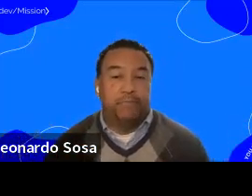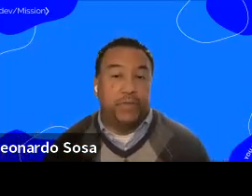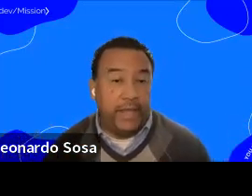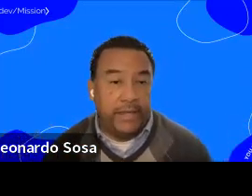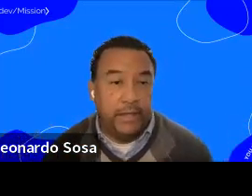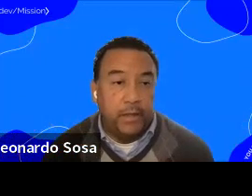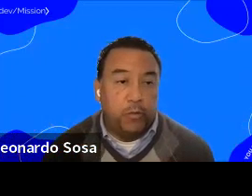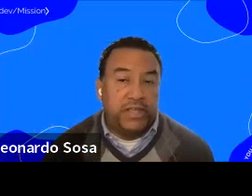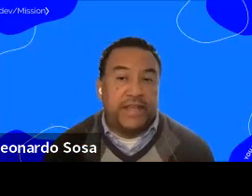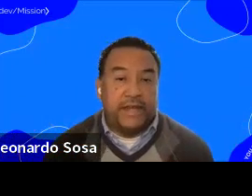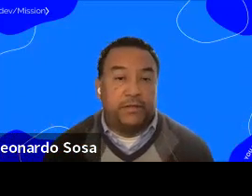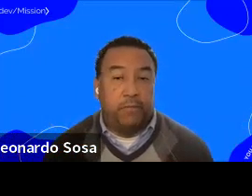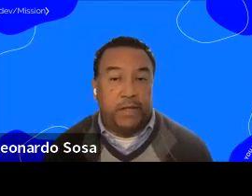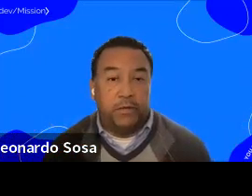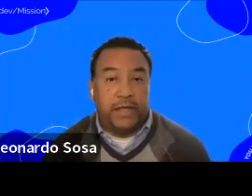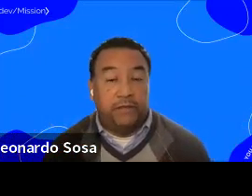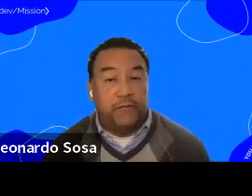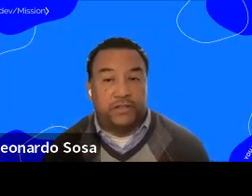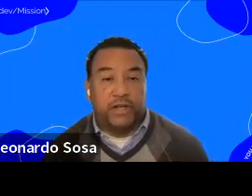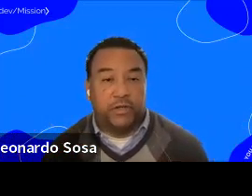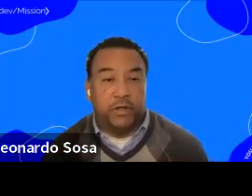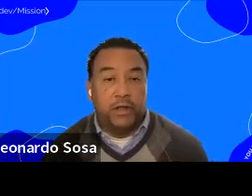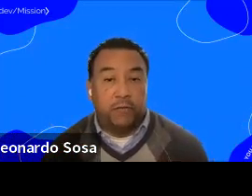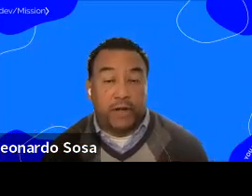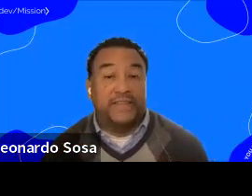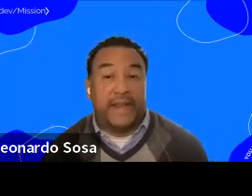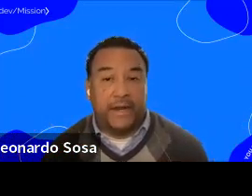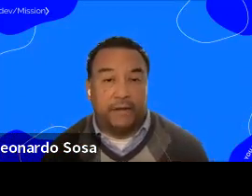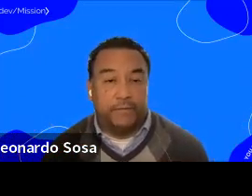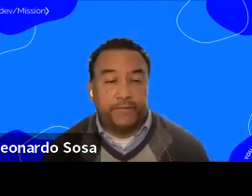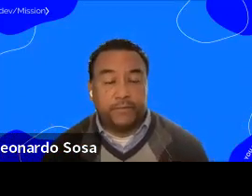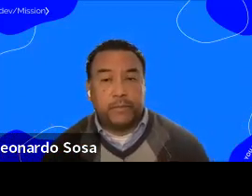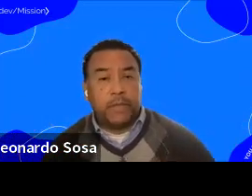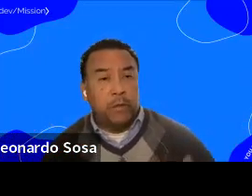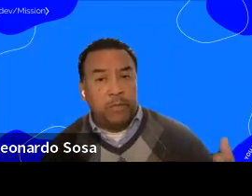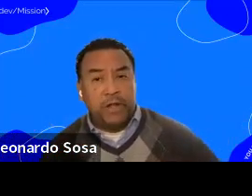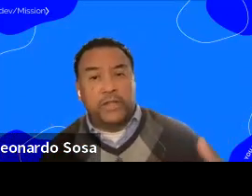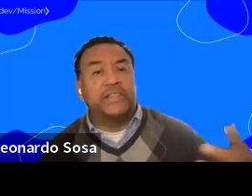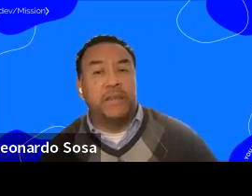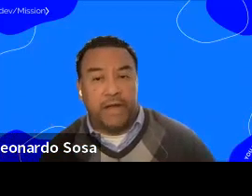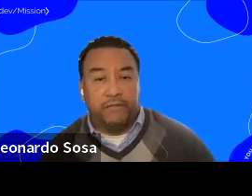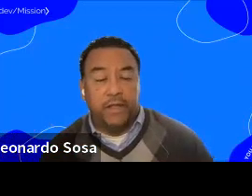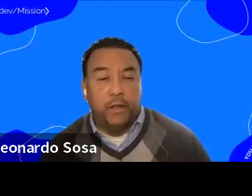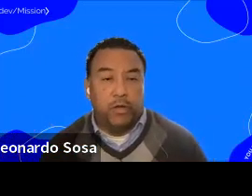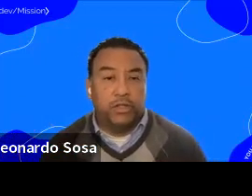Then we decided to build an infrastructure for a tech. and we build our steam hub.